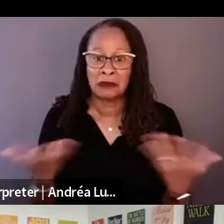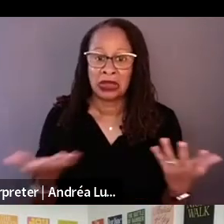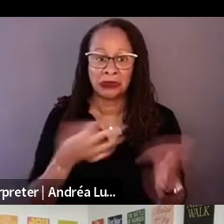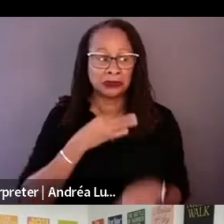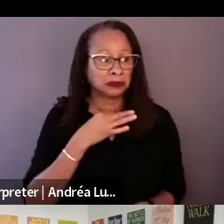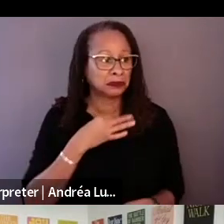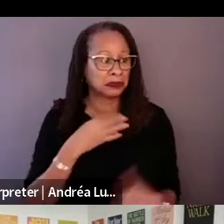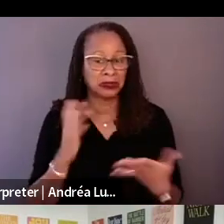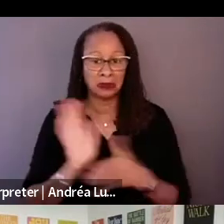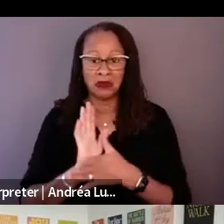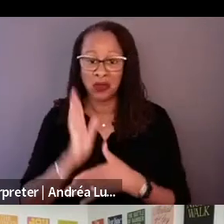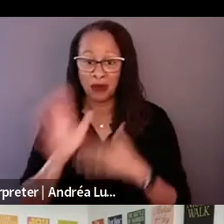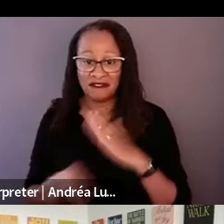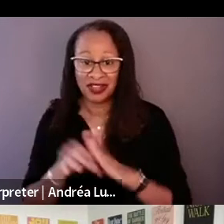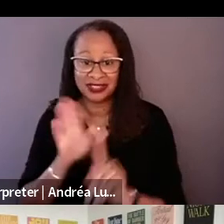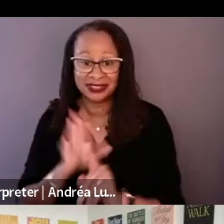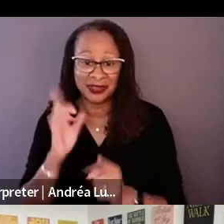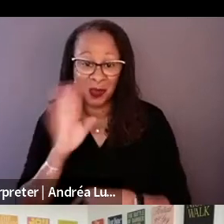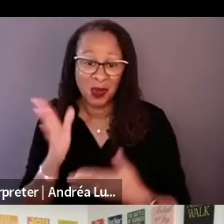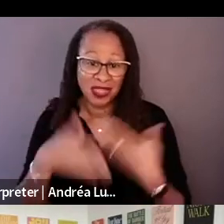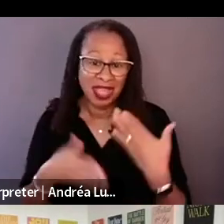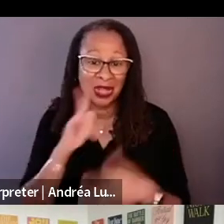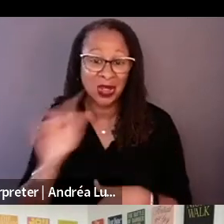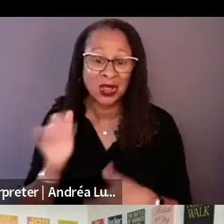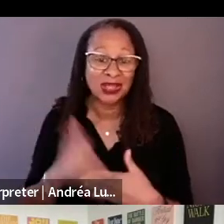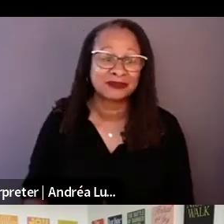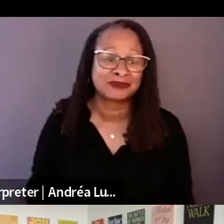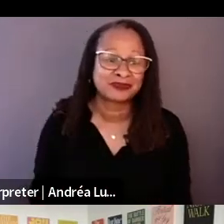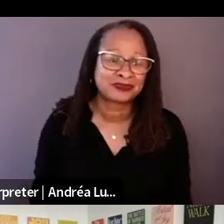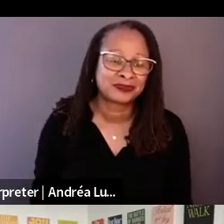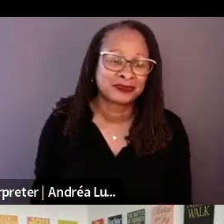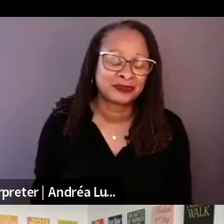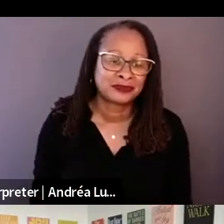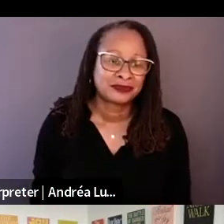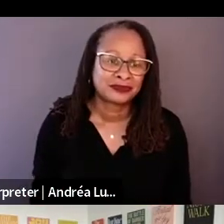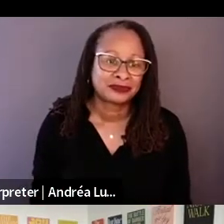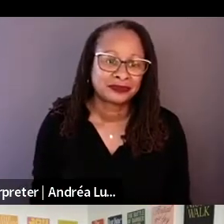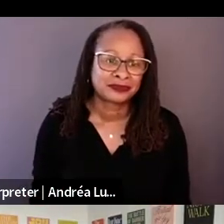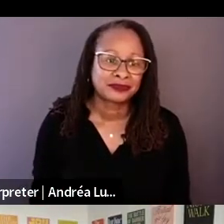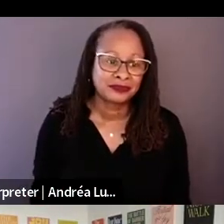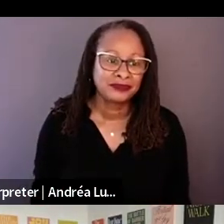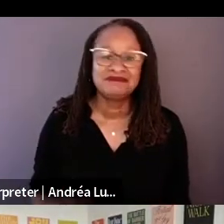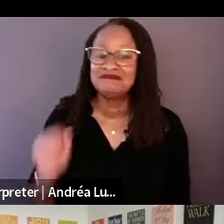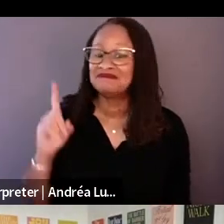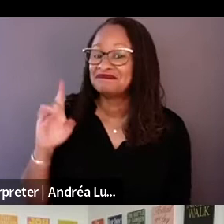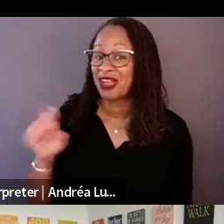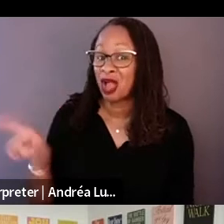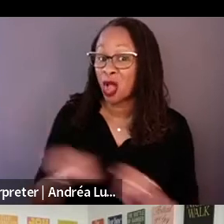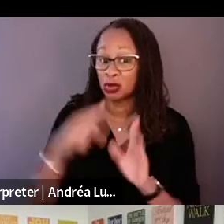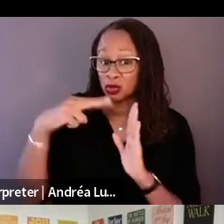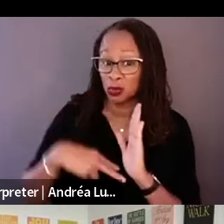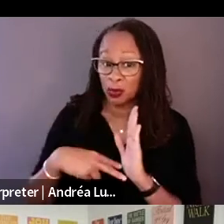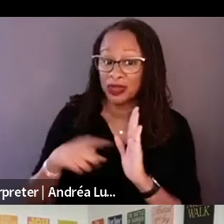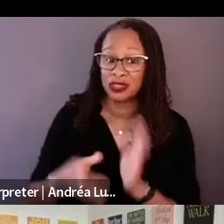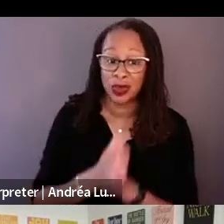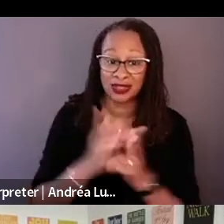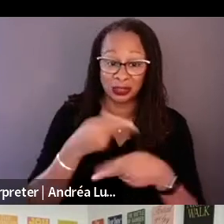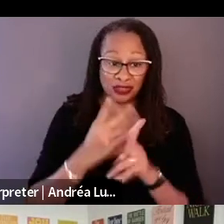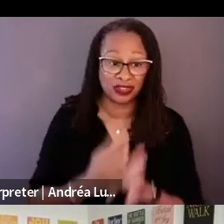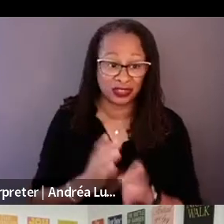So I also read that you asked producers, and I am assuming Jacob, Johnny and Daniel was the